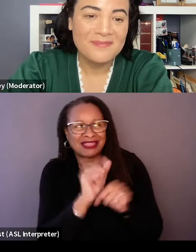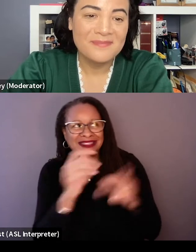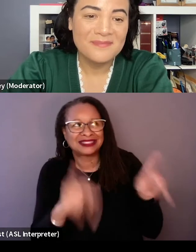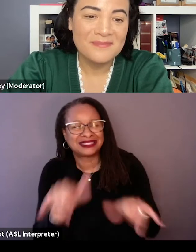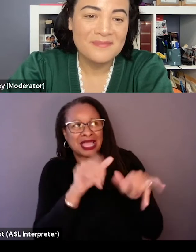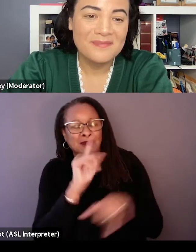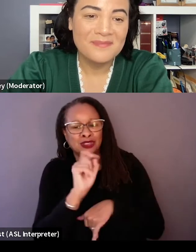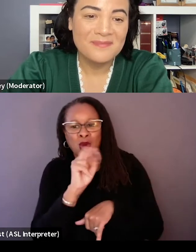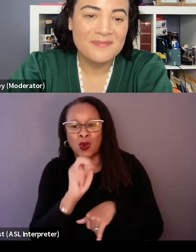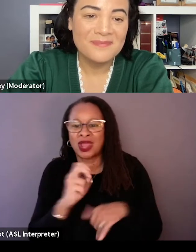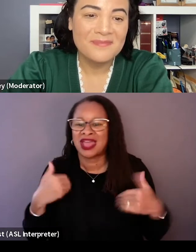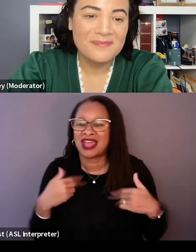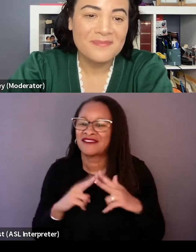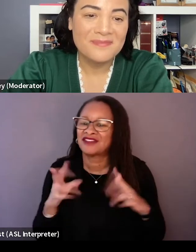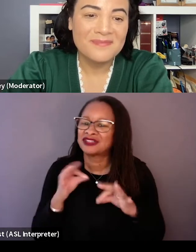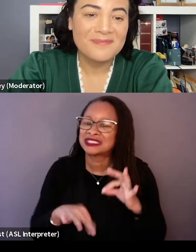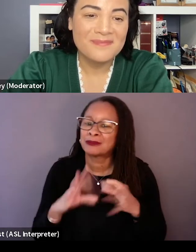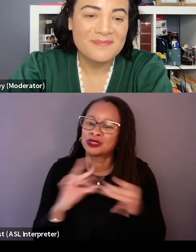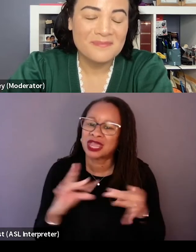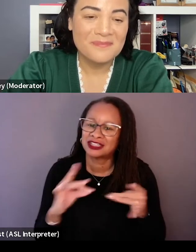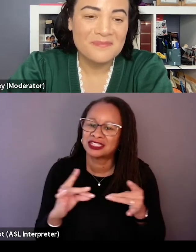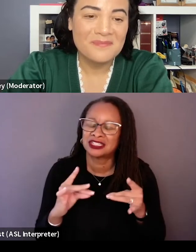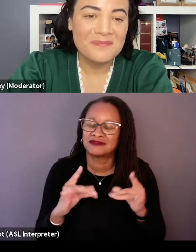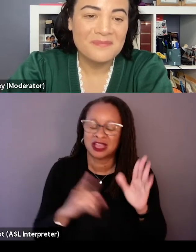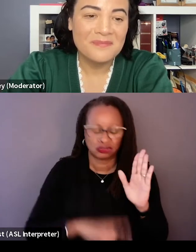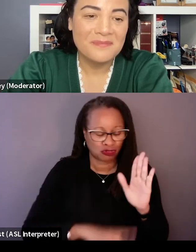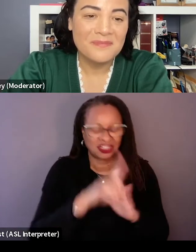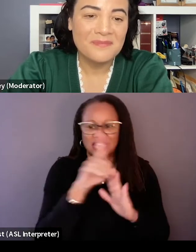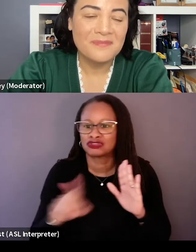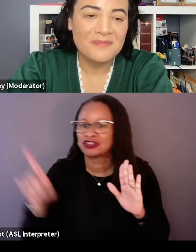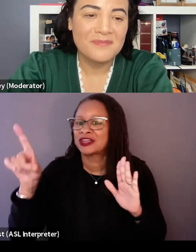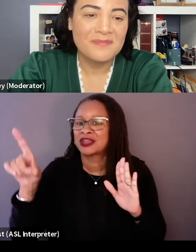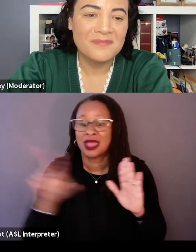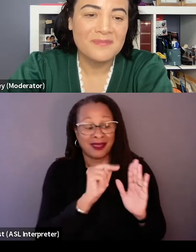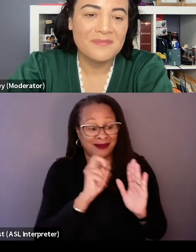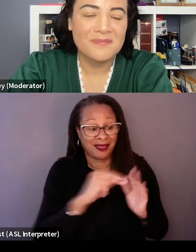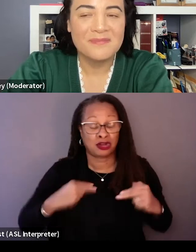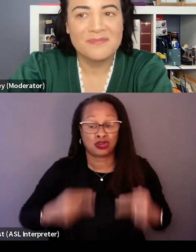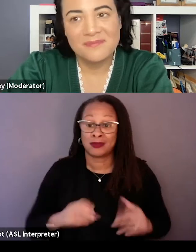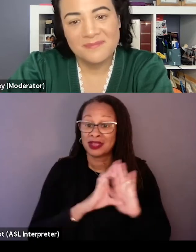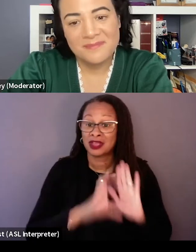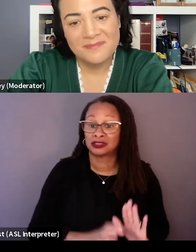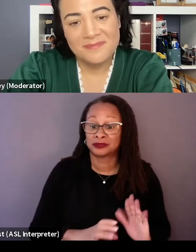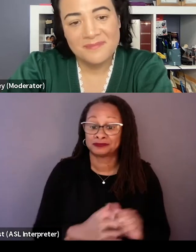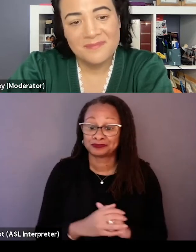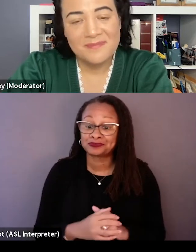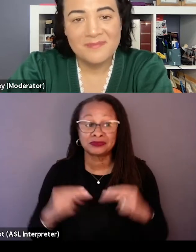and it has that very simple narrative trajectory of a non-human character that the humans bond with.